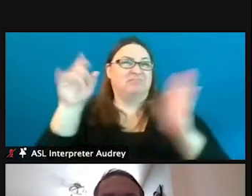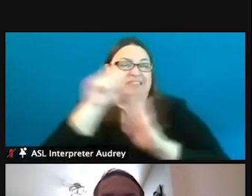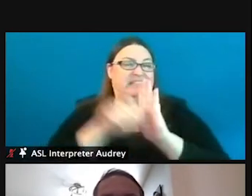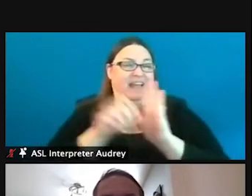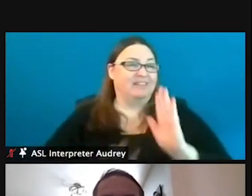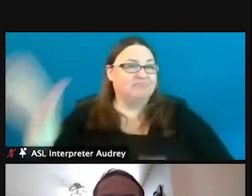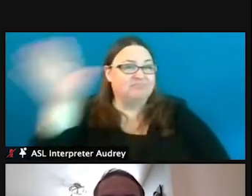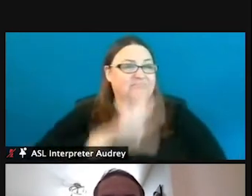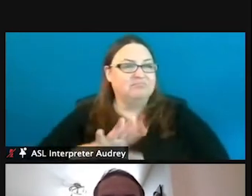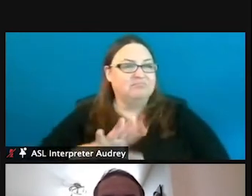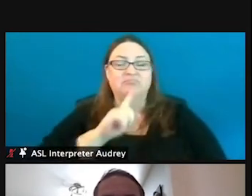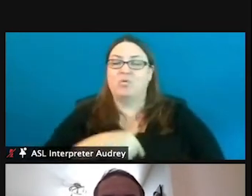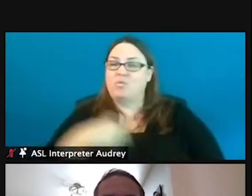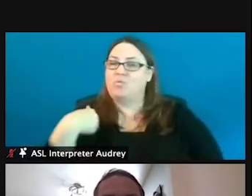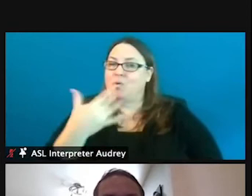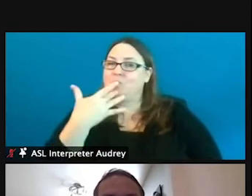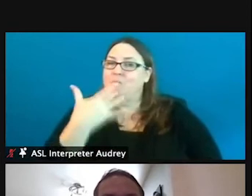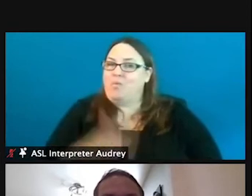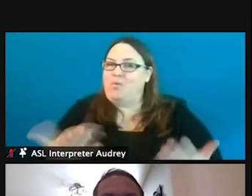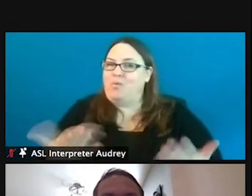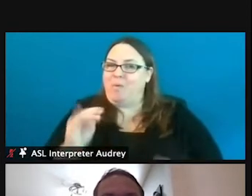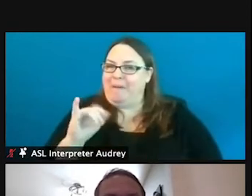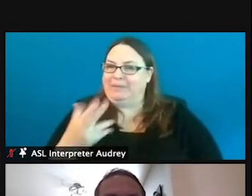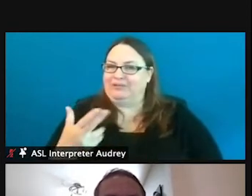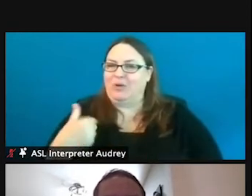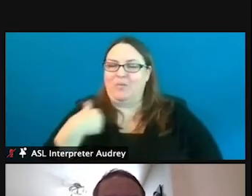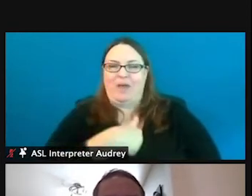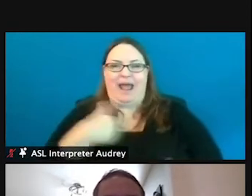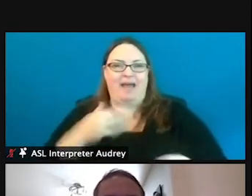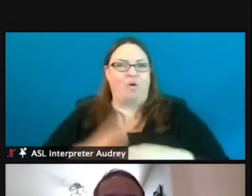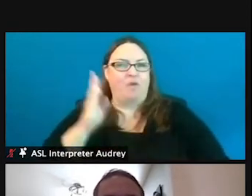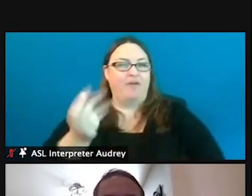We are really fortunate in Michigan that, you know, we have over 11,000 lakes, over